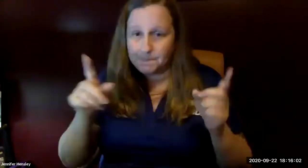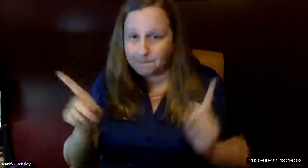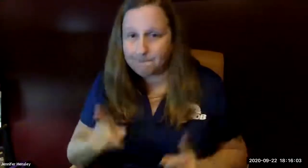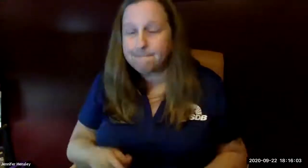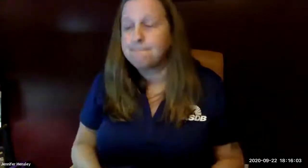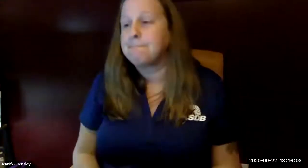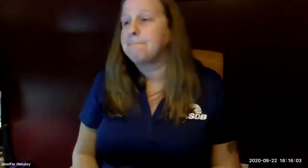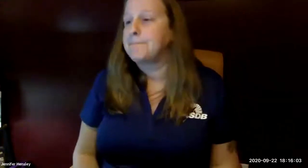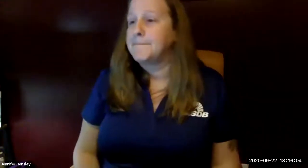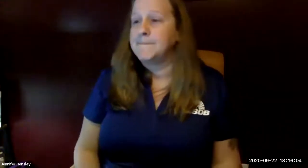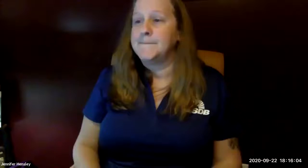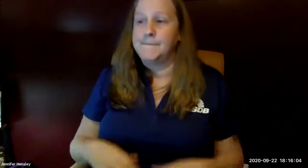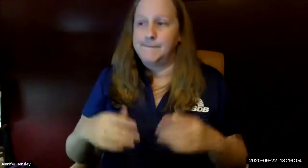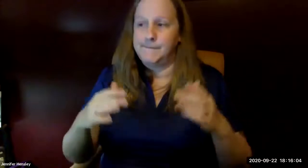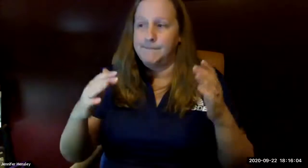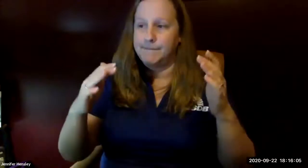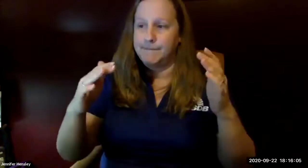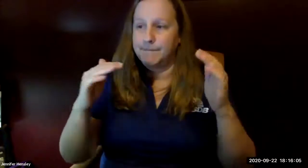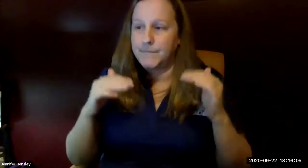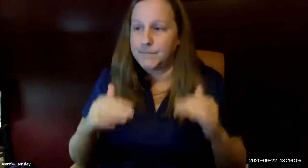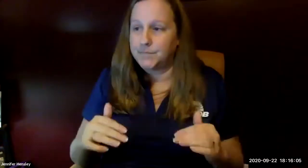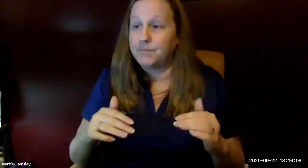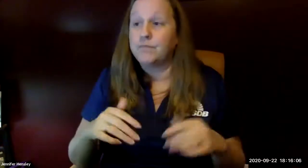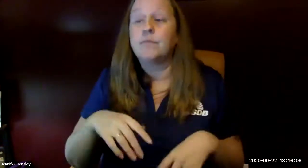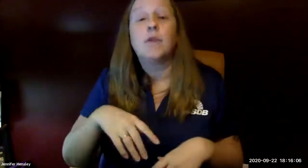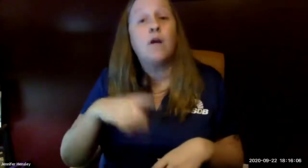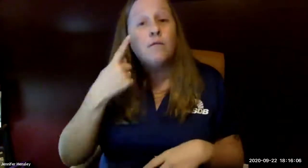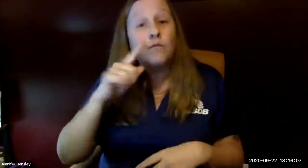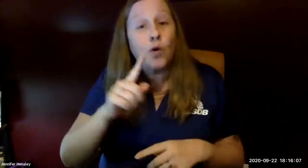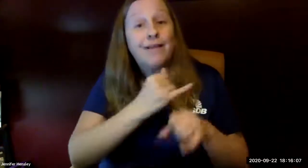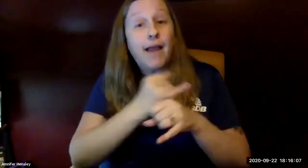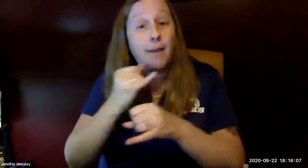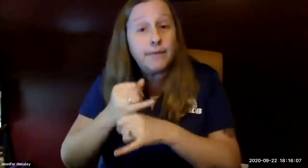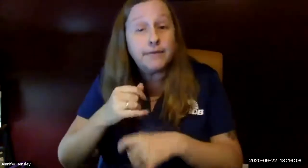for both deaf and blind programs